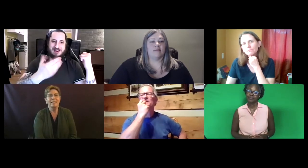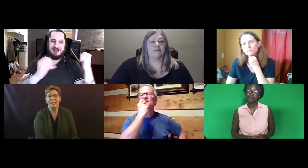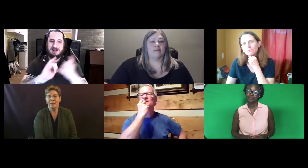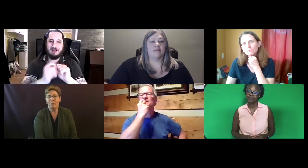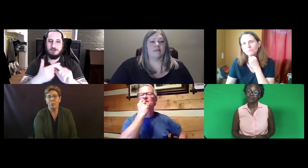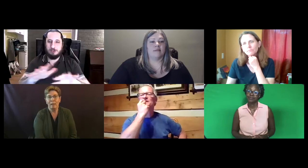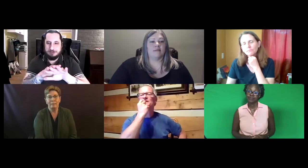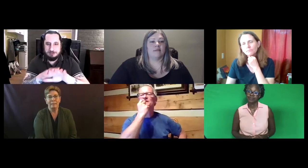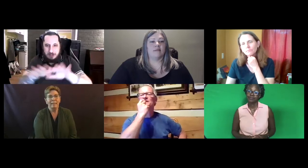Language well.